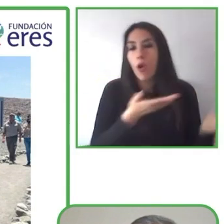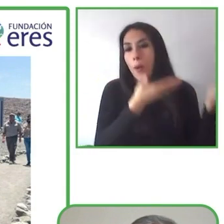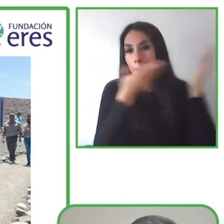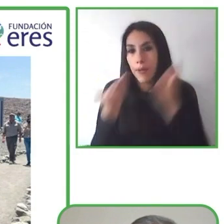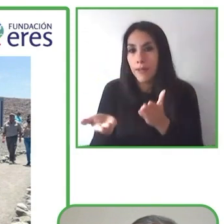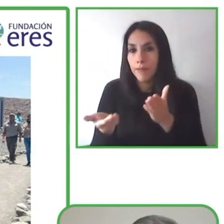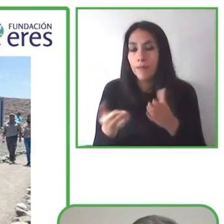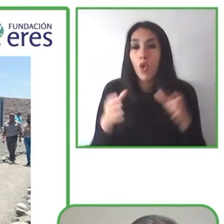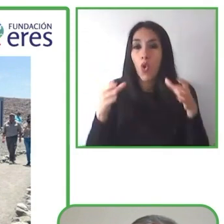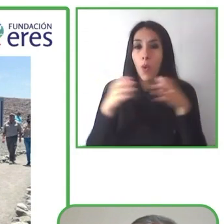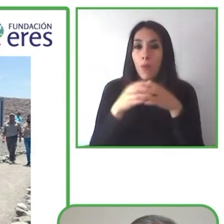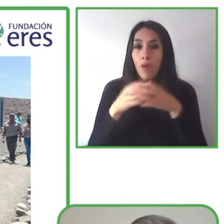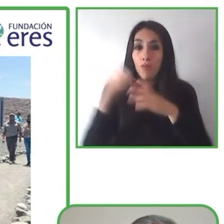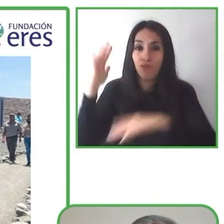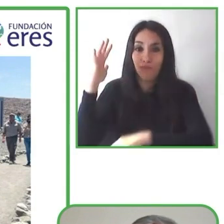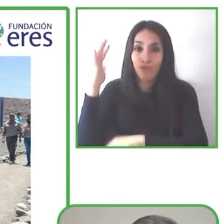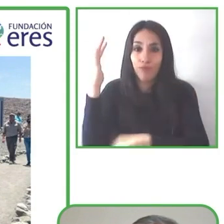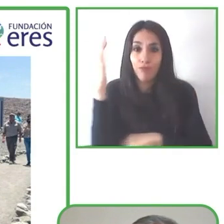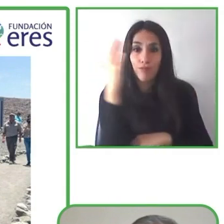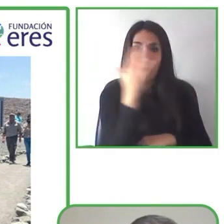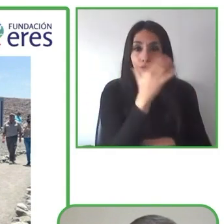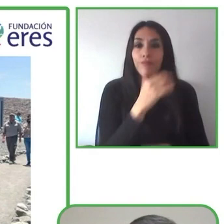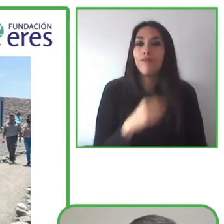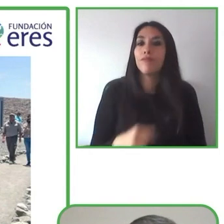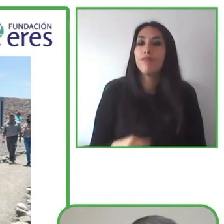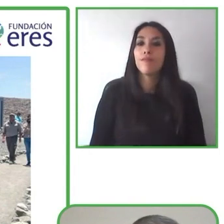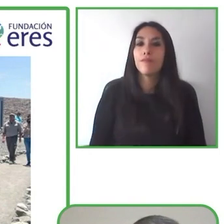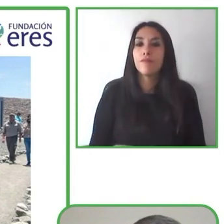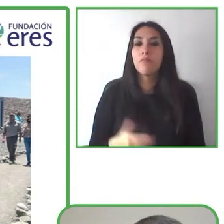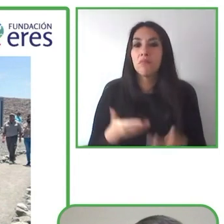And we've also been working with different stakeholders to be able to develop